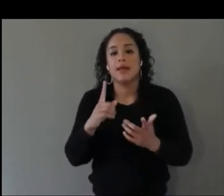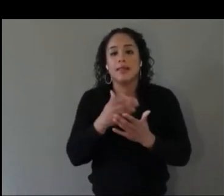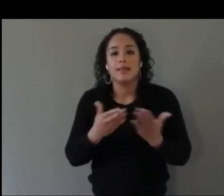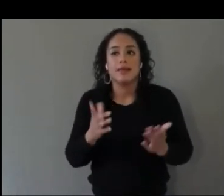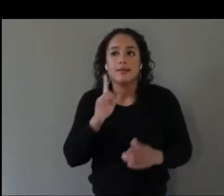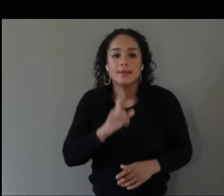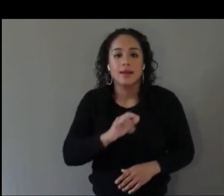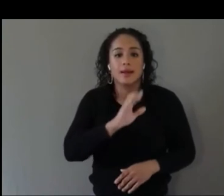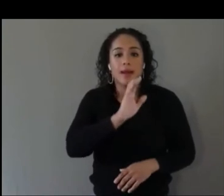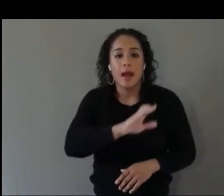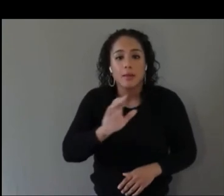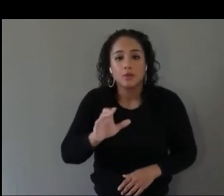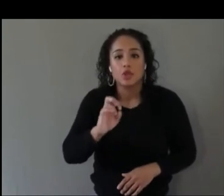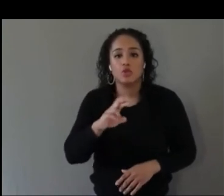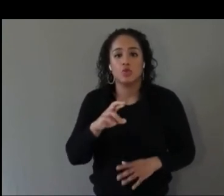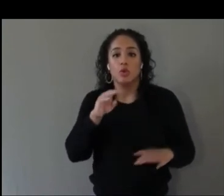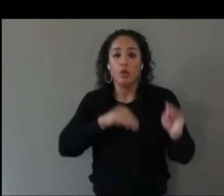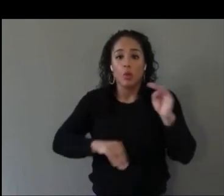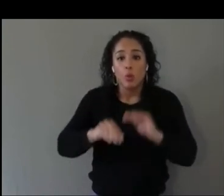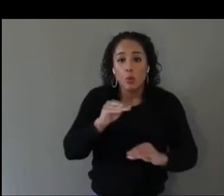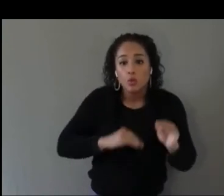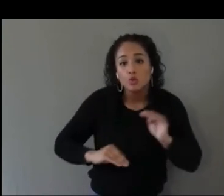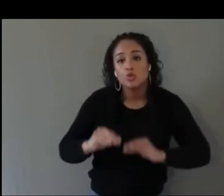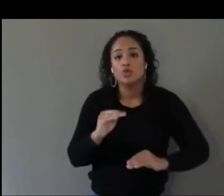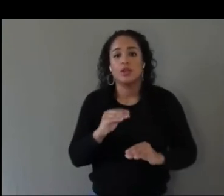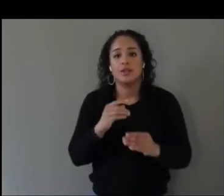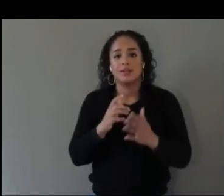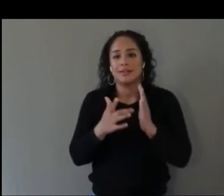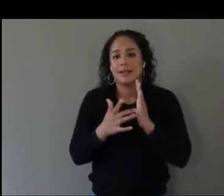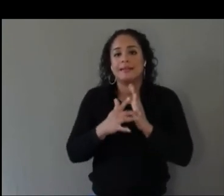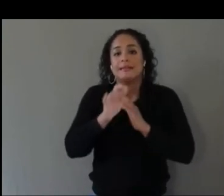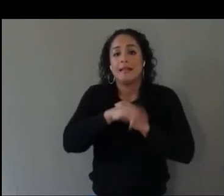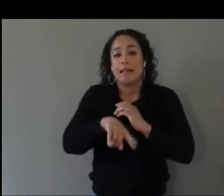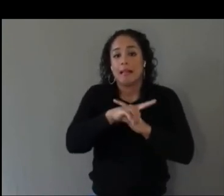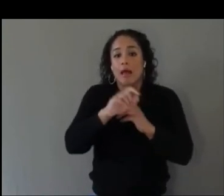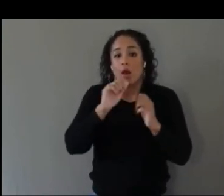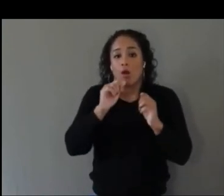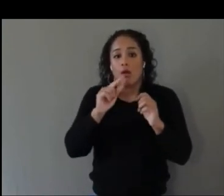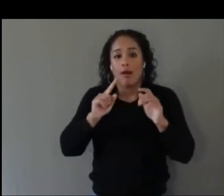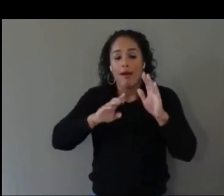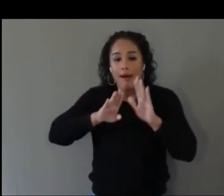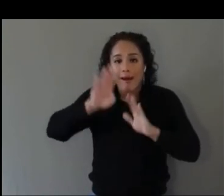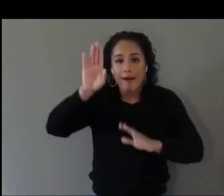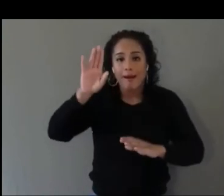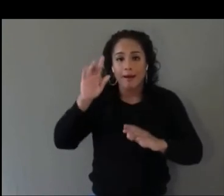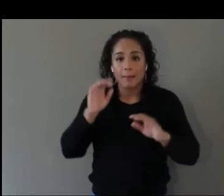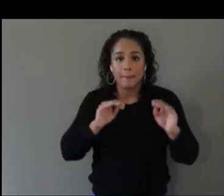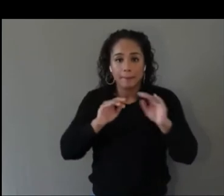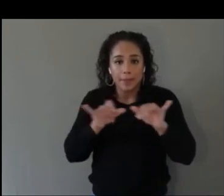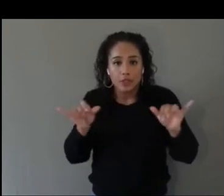Things like that, that could apply across all applications. I think those are things that platforms should take on.